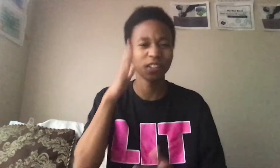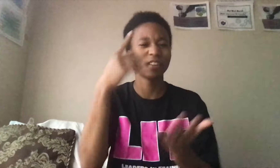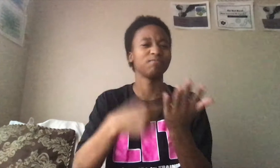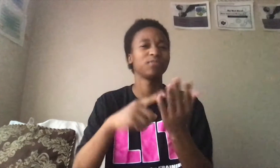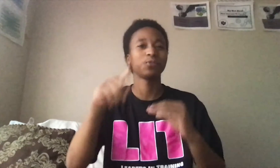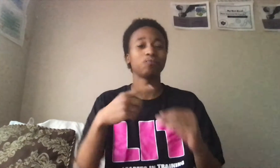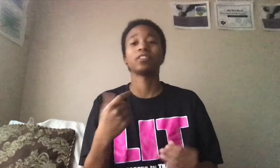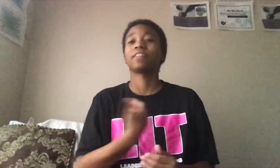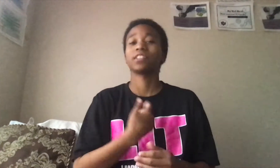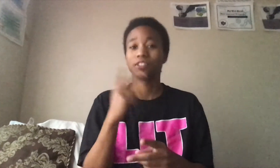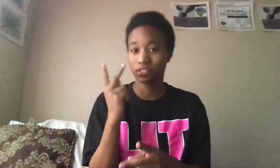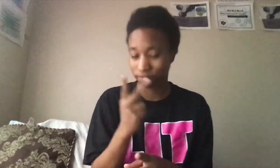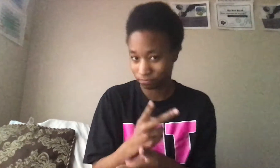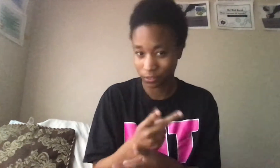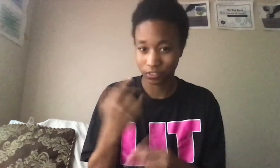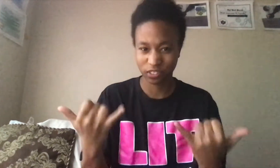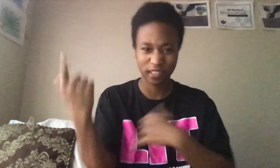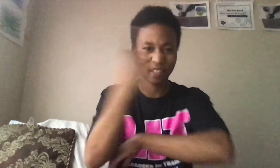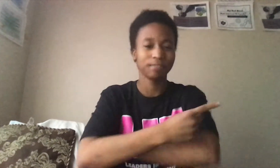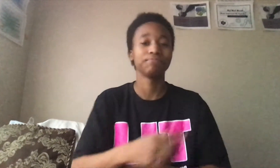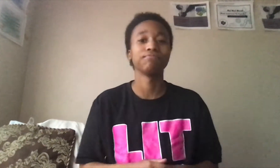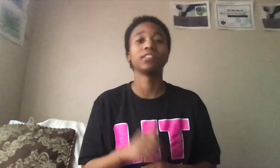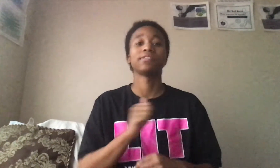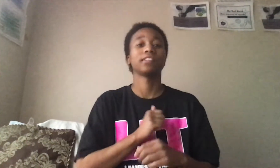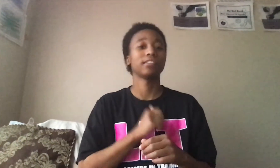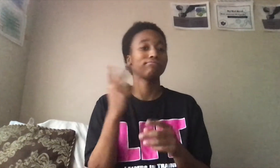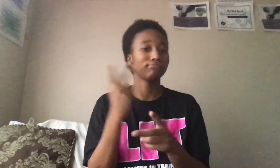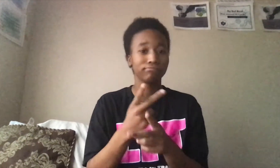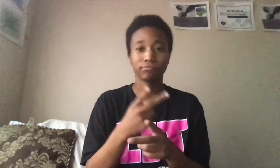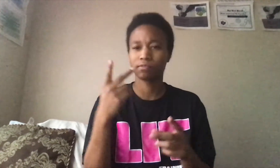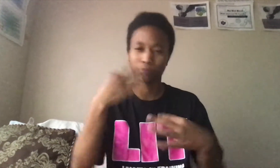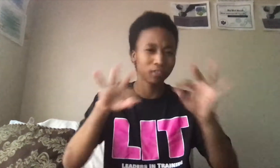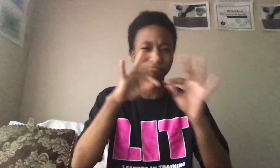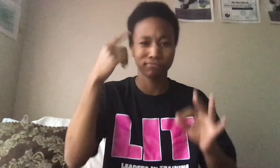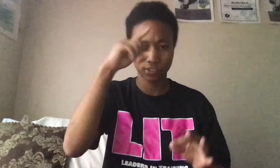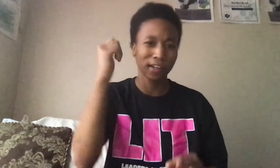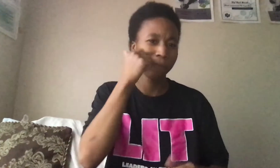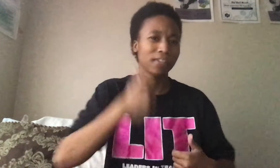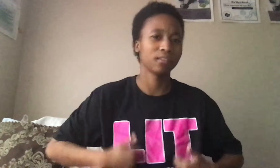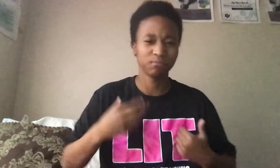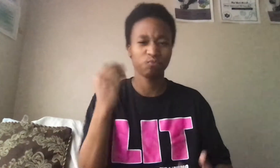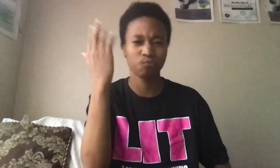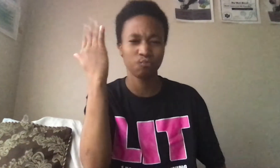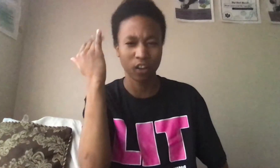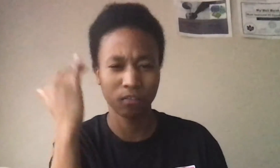I would discussion about self - care today. Self Care is important for daily life and why?